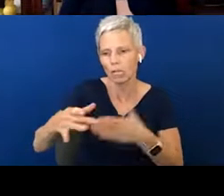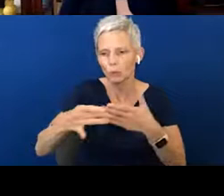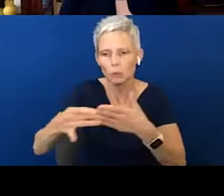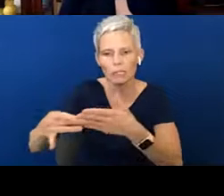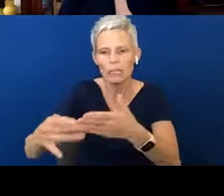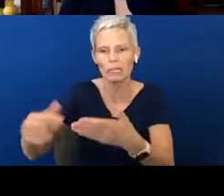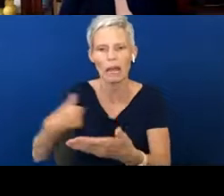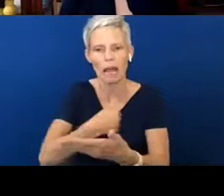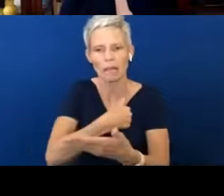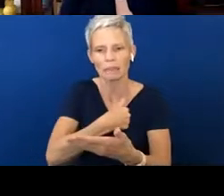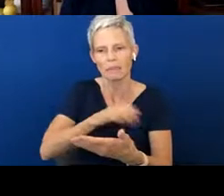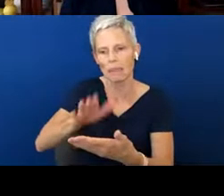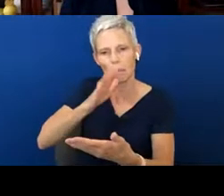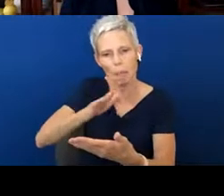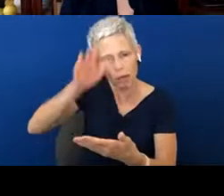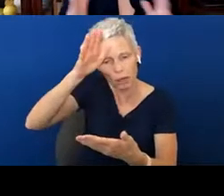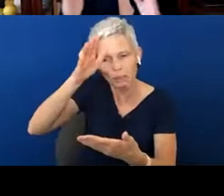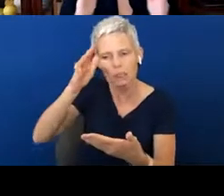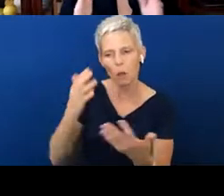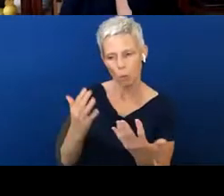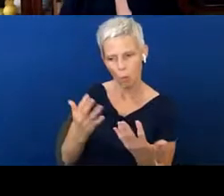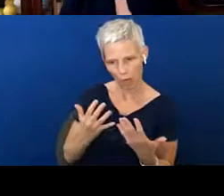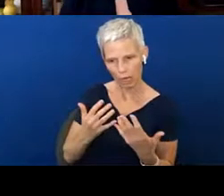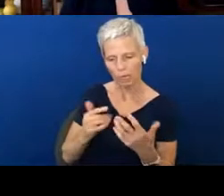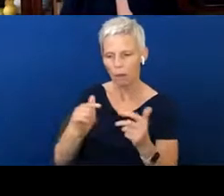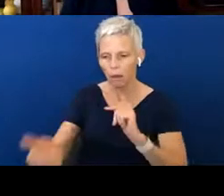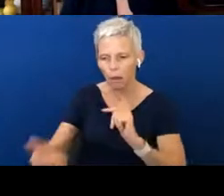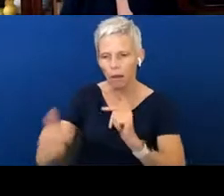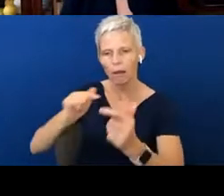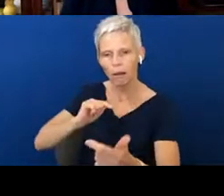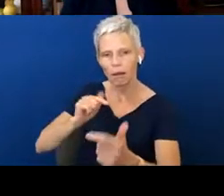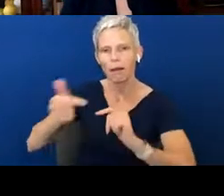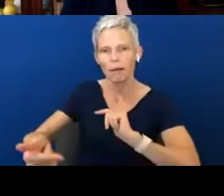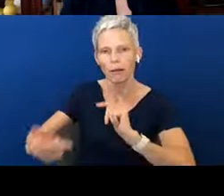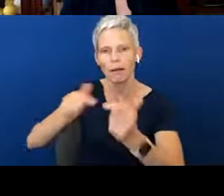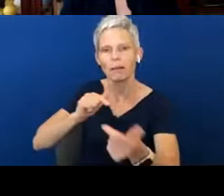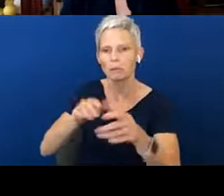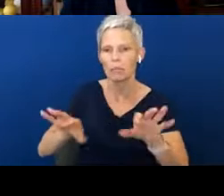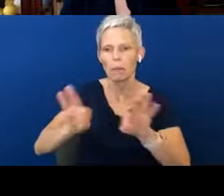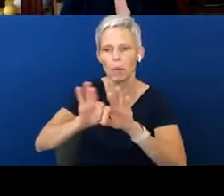give them some wait time and turn taking time. That's very important. Conversational turn taking.